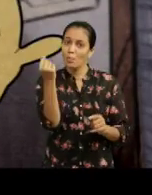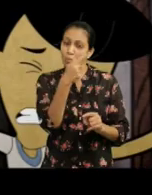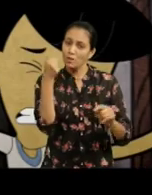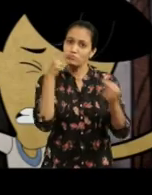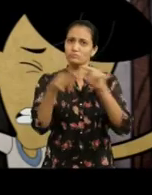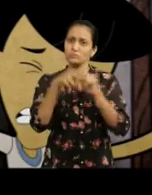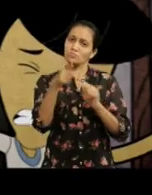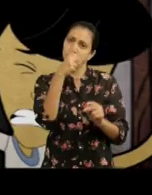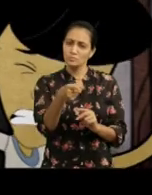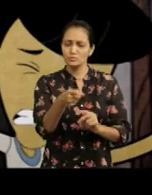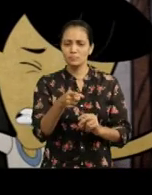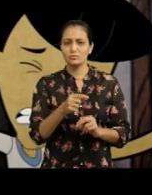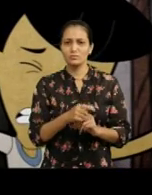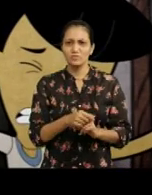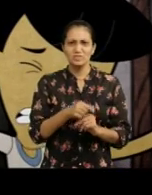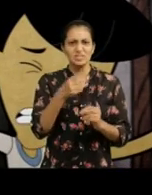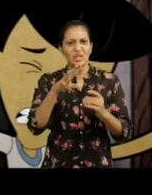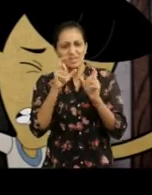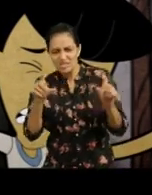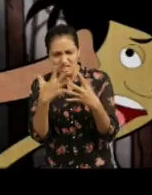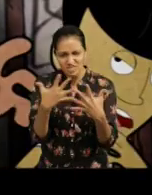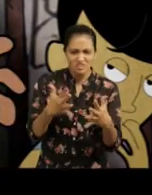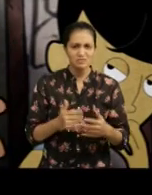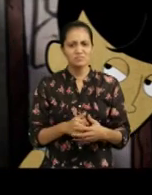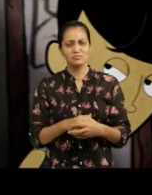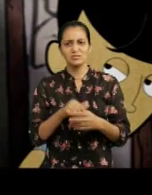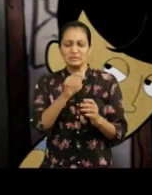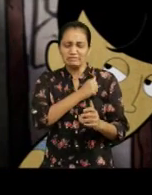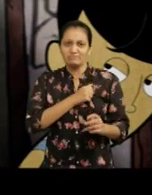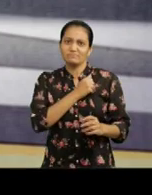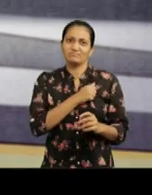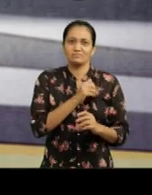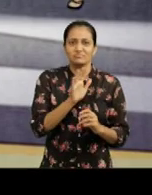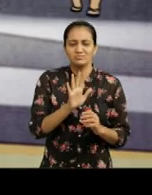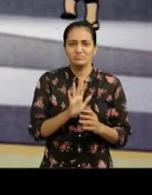It all goes out of your salary, clumsy fellow. Sorry Sahab. (Sound of car stopping)